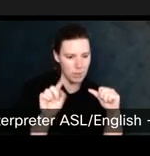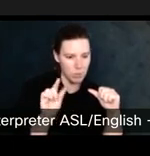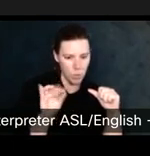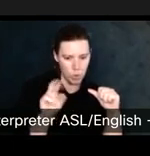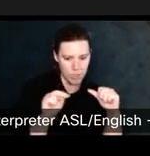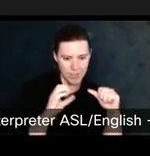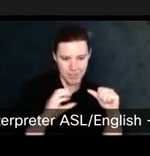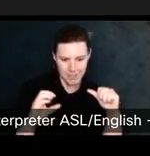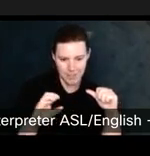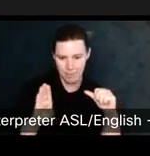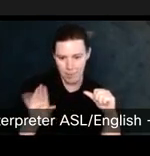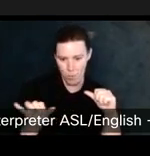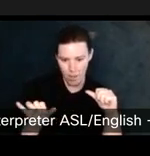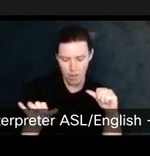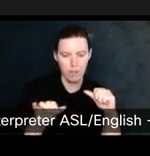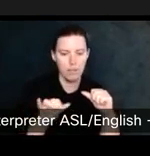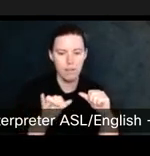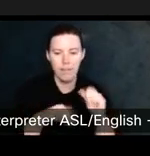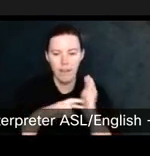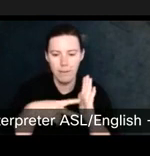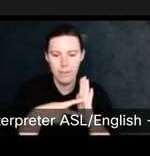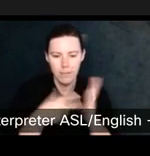Means that, um, this.